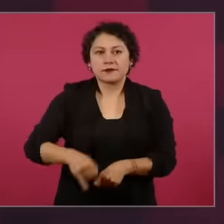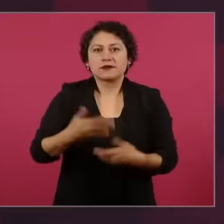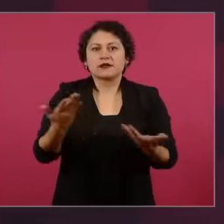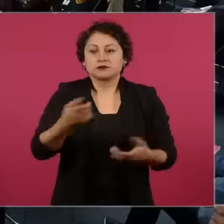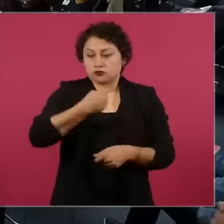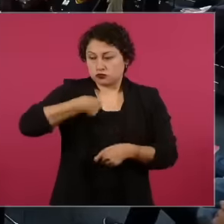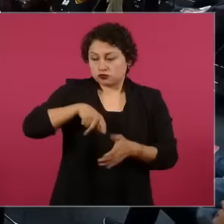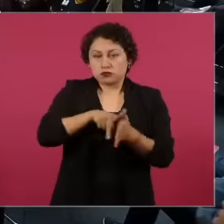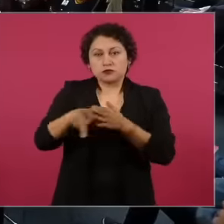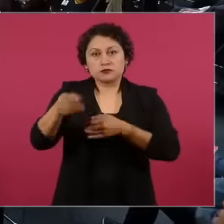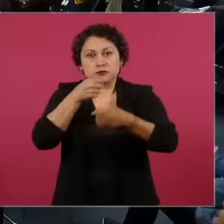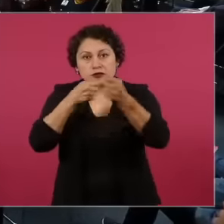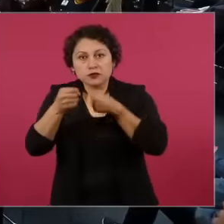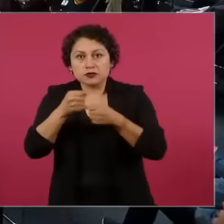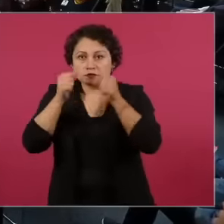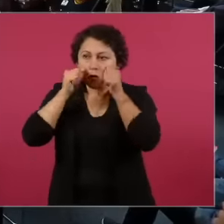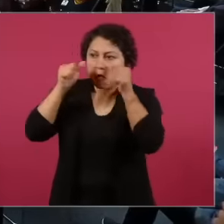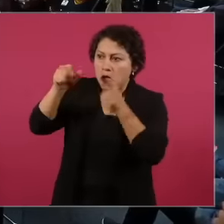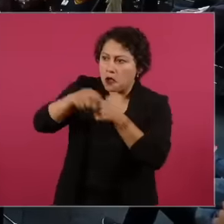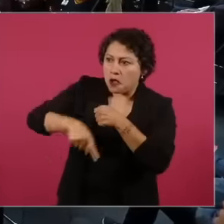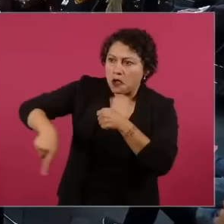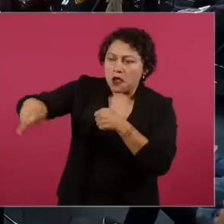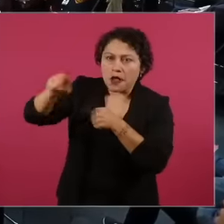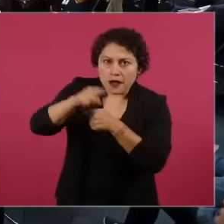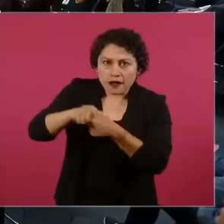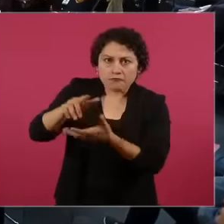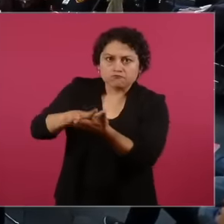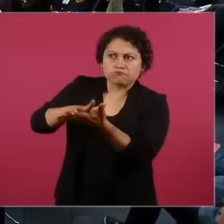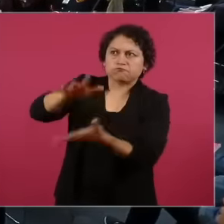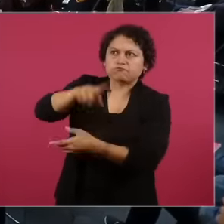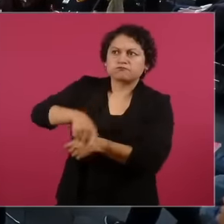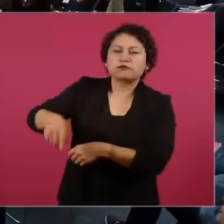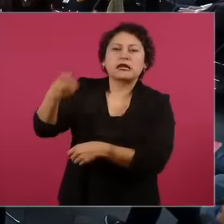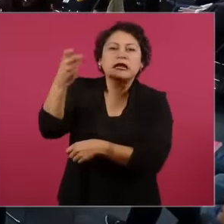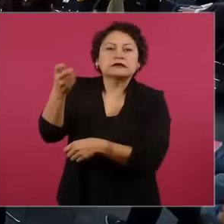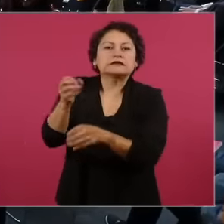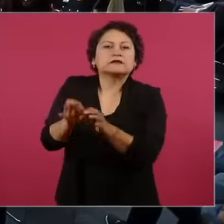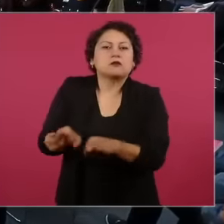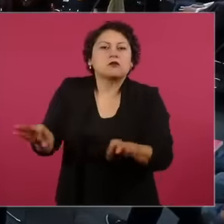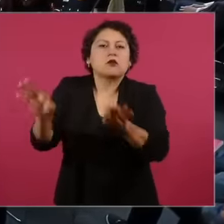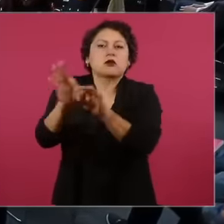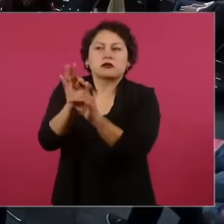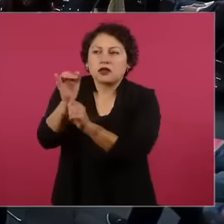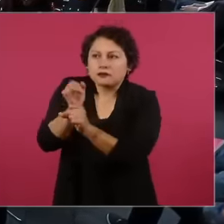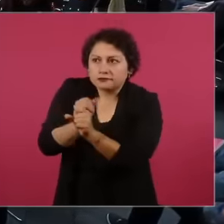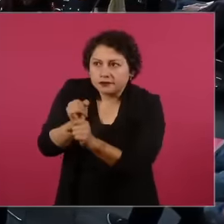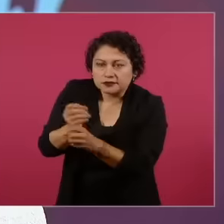is not only possible but necessary. from the ethical and moral points of view with criticism